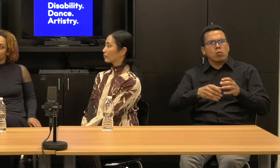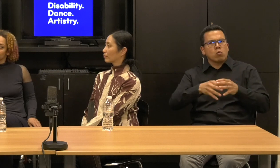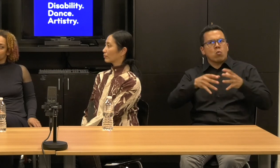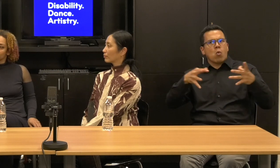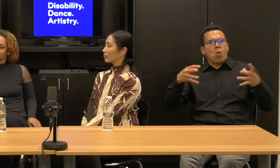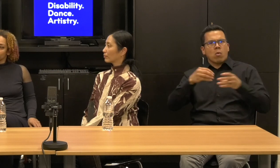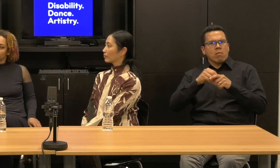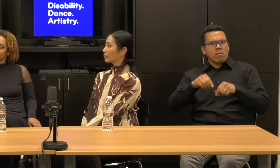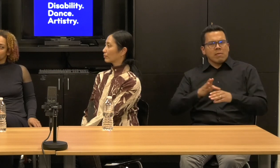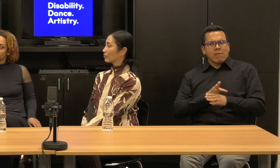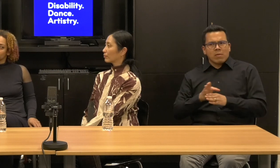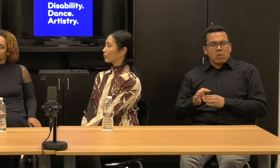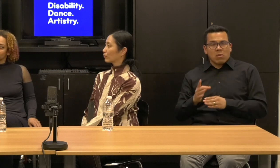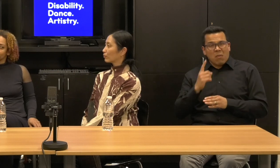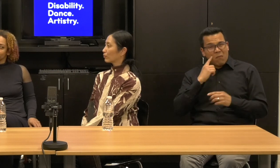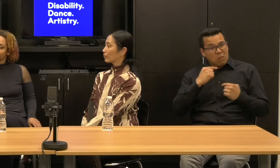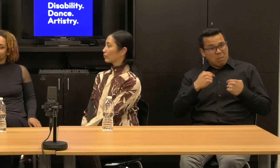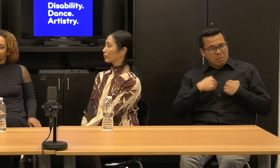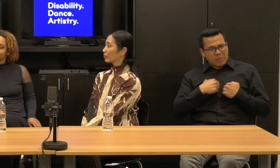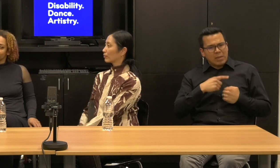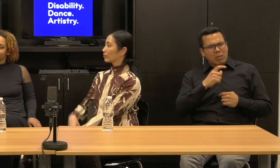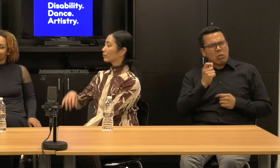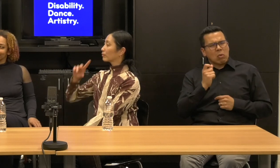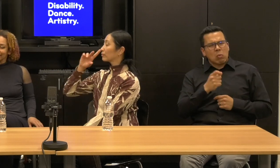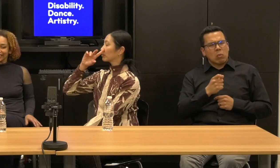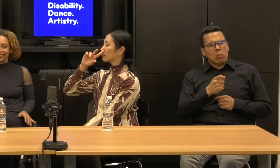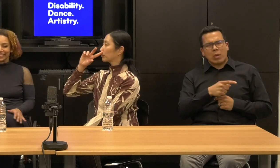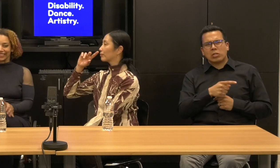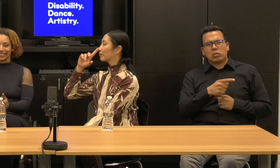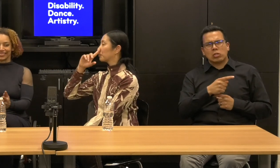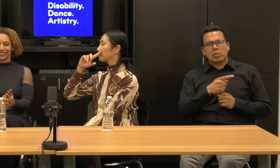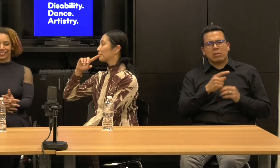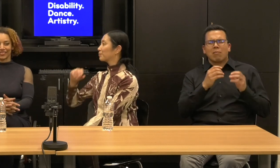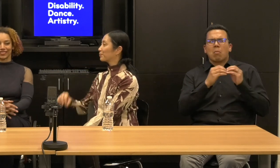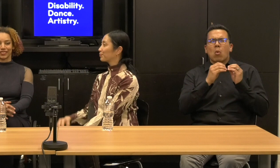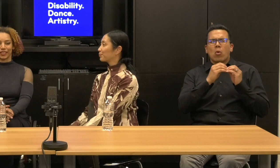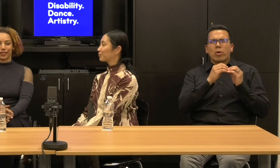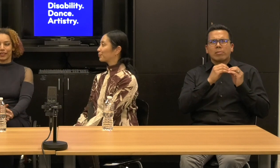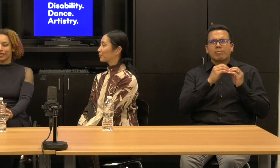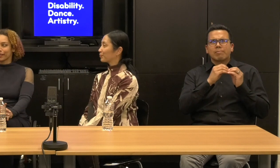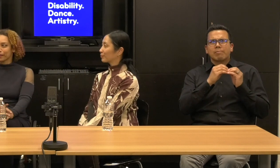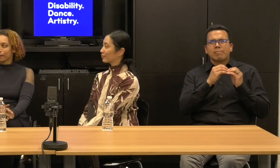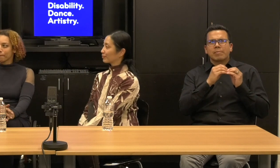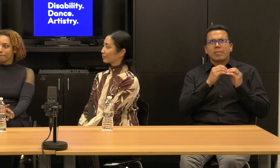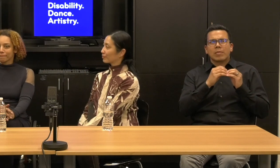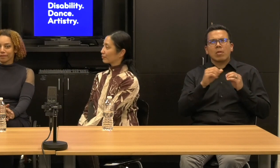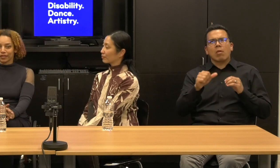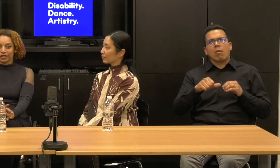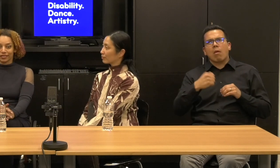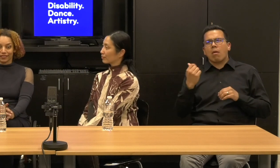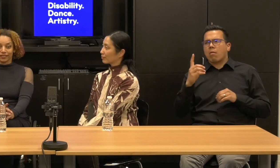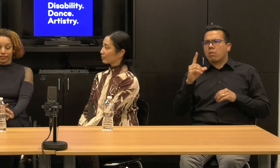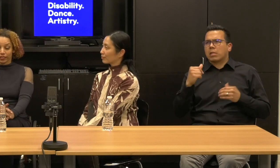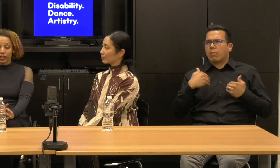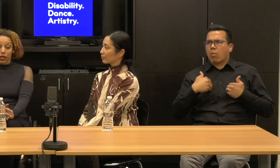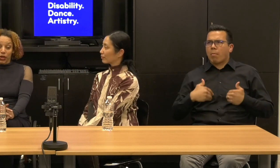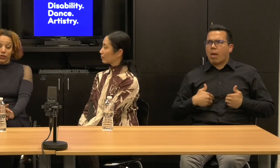So, so to me the question is also like what could you do, you know, with other kinds of disabled bodies and minds too, with your technique.